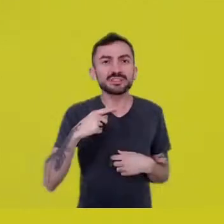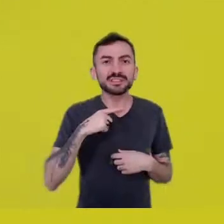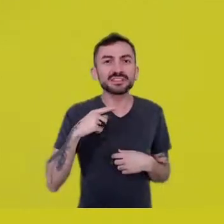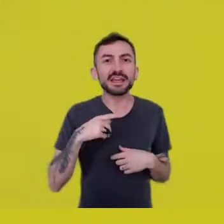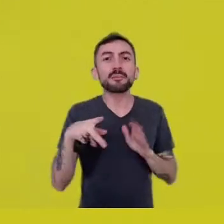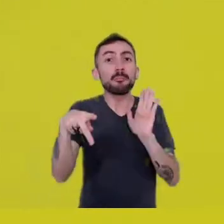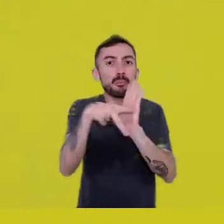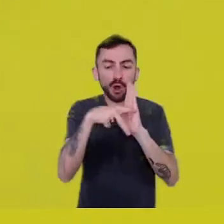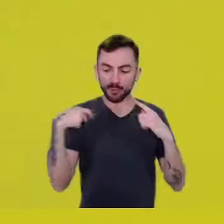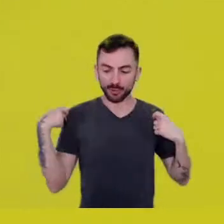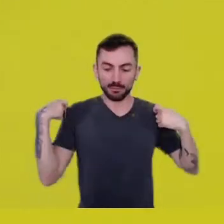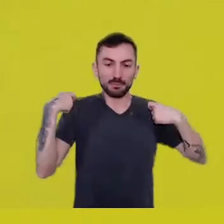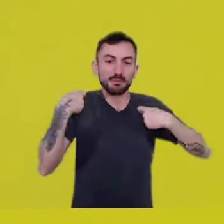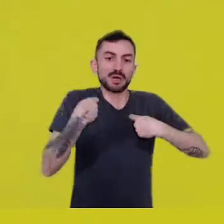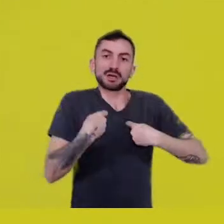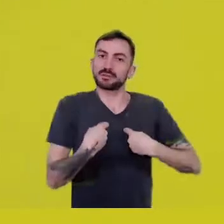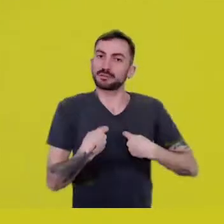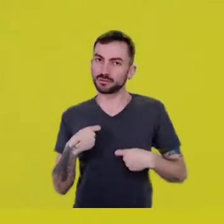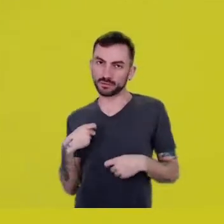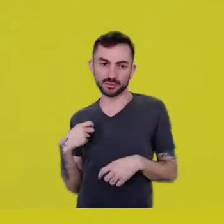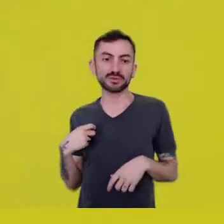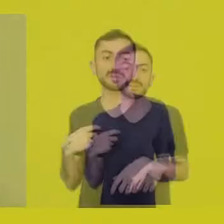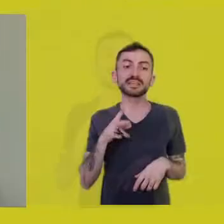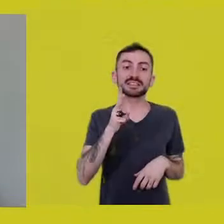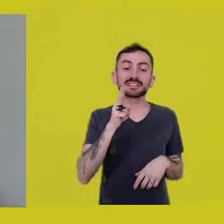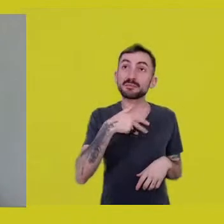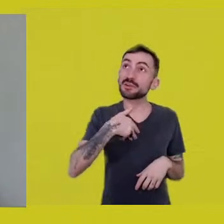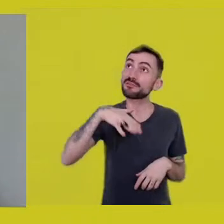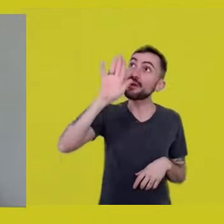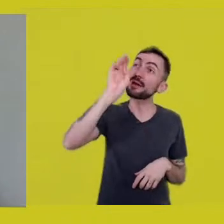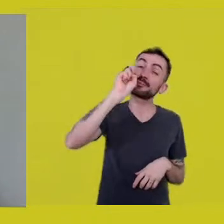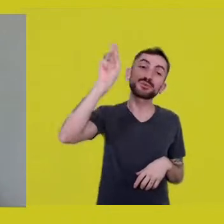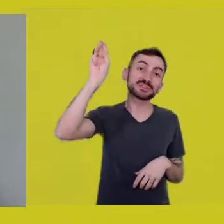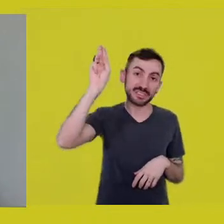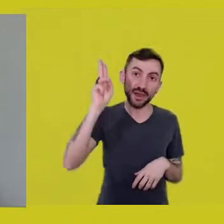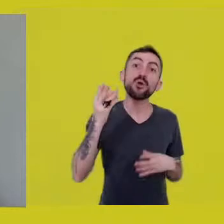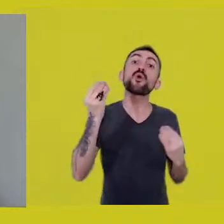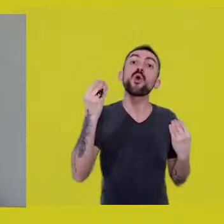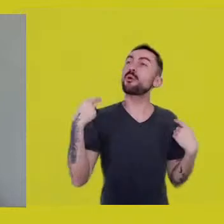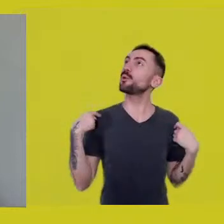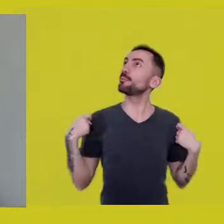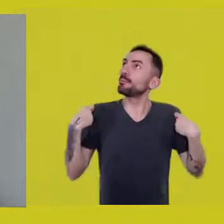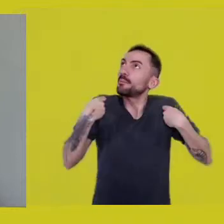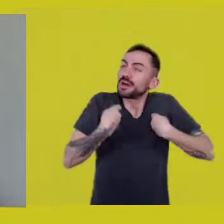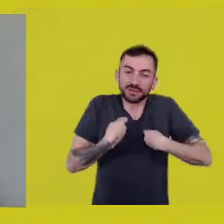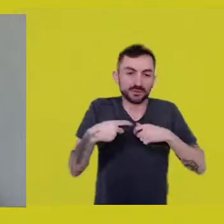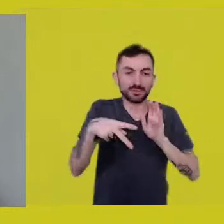Yes. He made that one to use when he went to heaven. Look at that world.